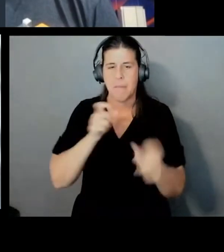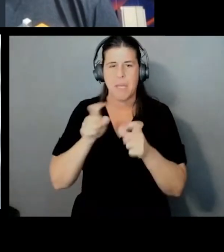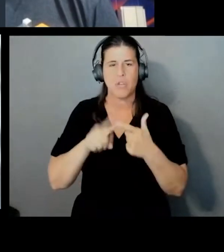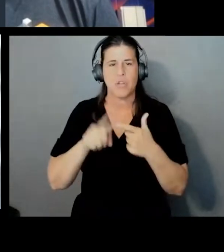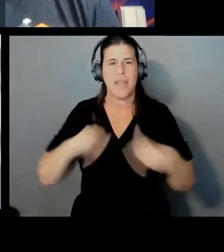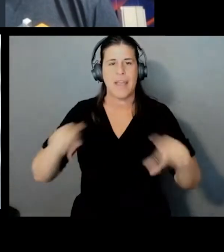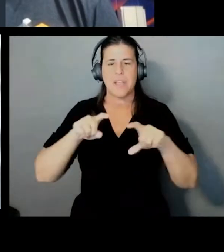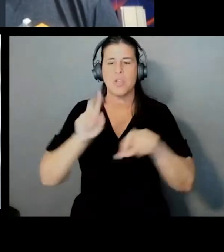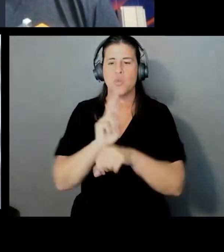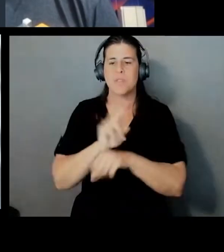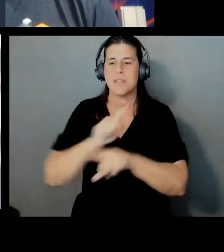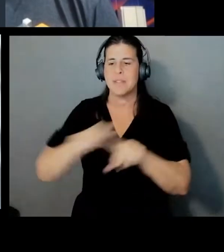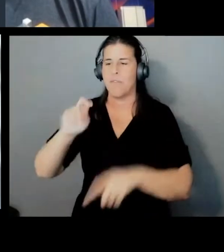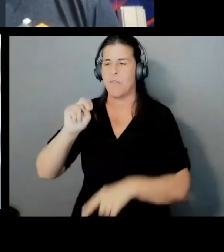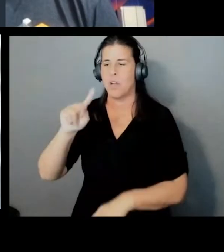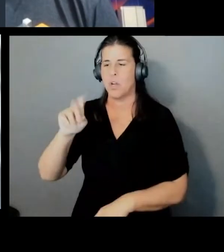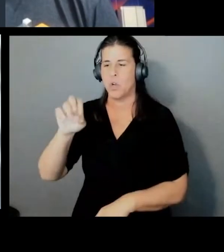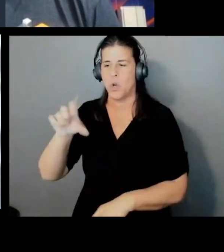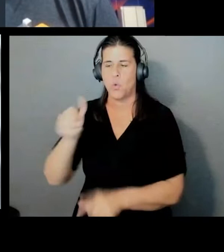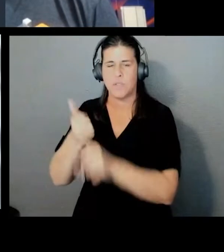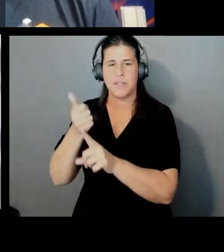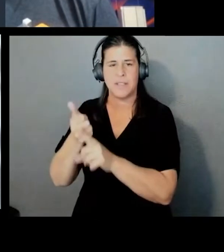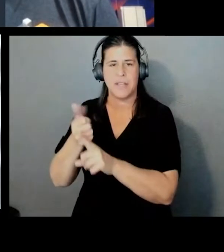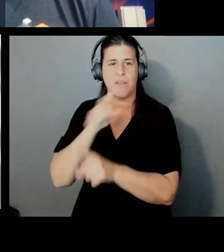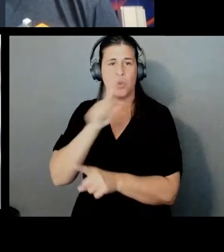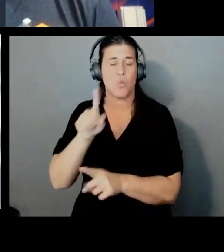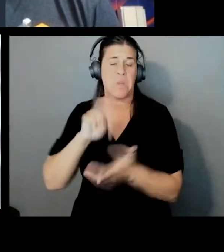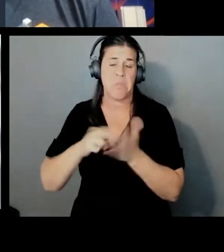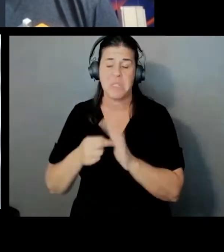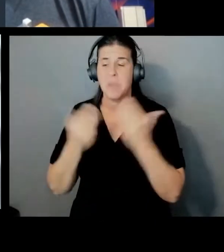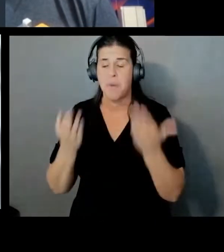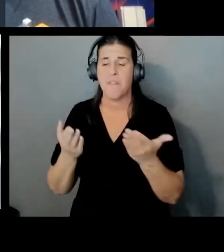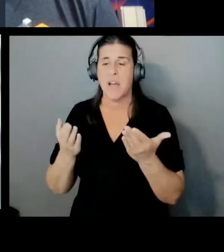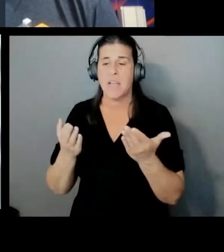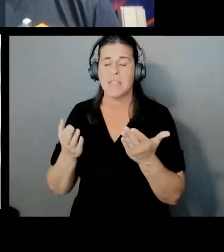And so that just provides, it eliminates, I guess I should say, not provides,